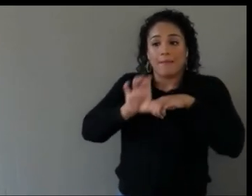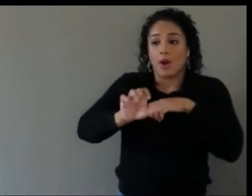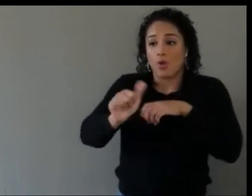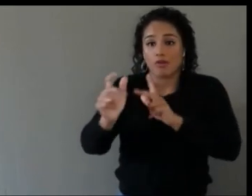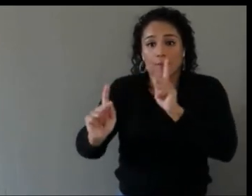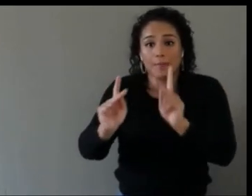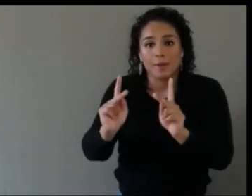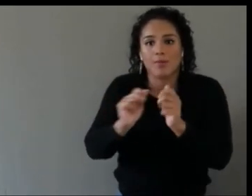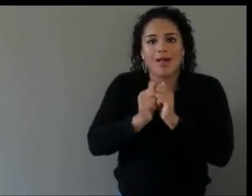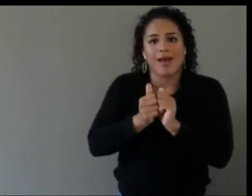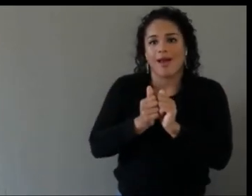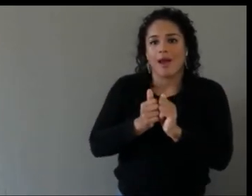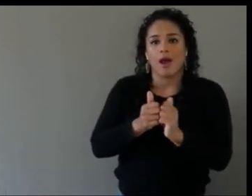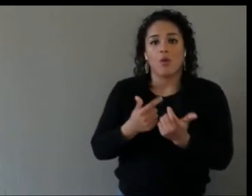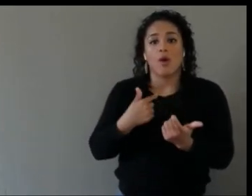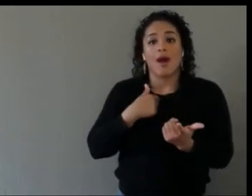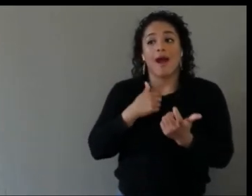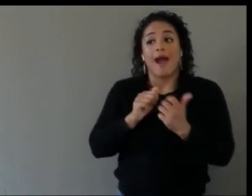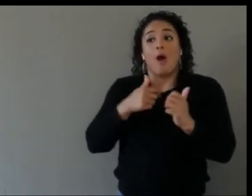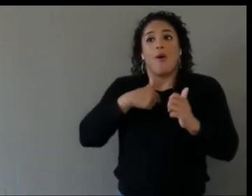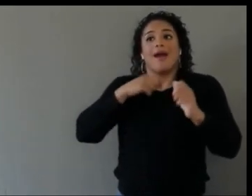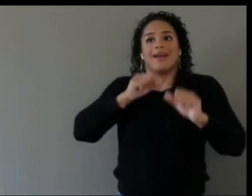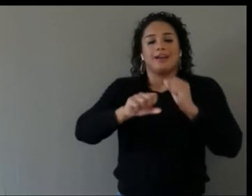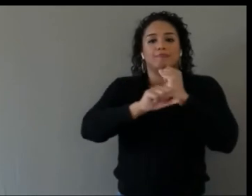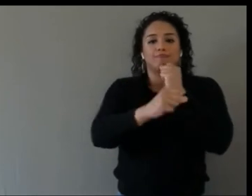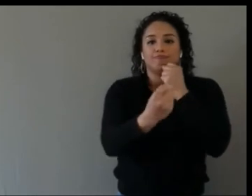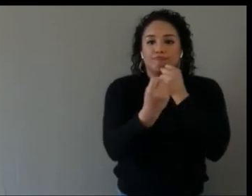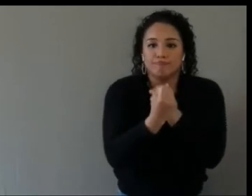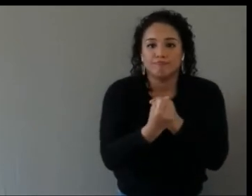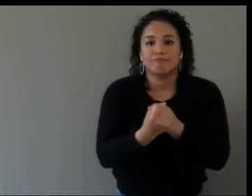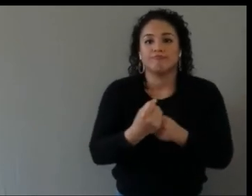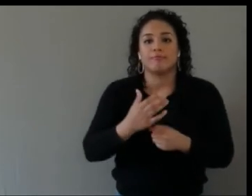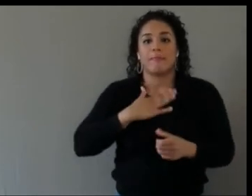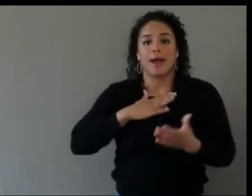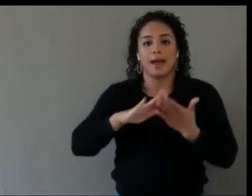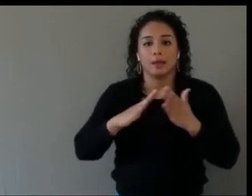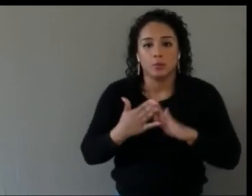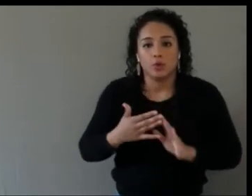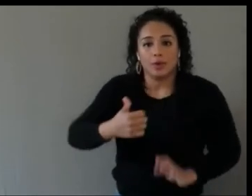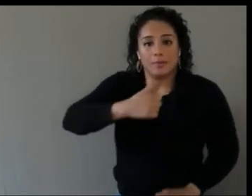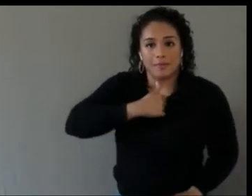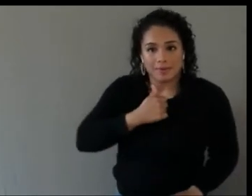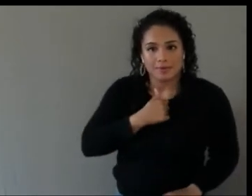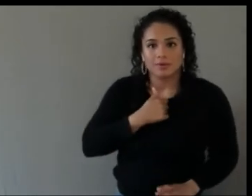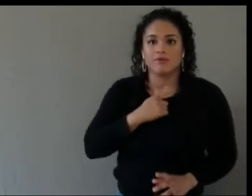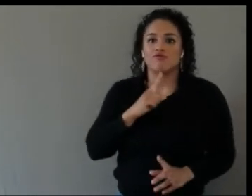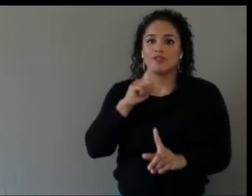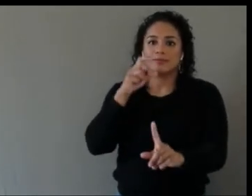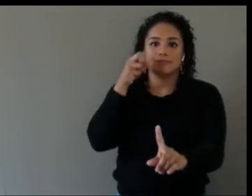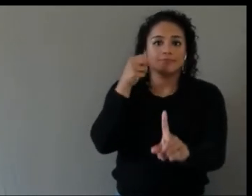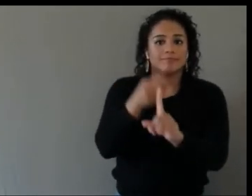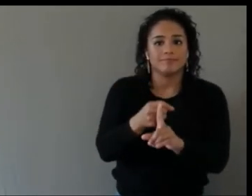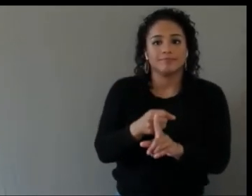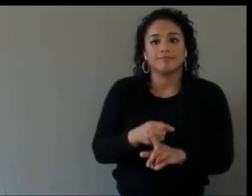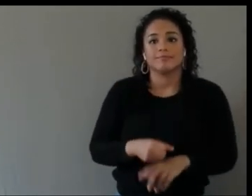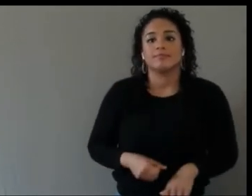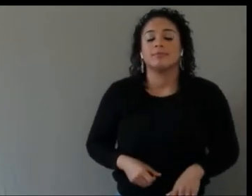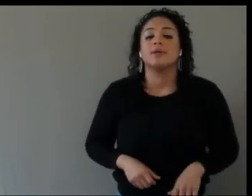So it's very important for people with disabilities to be in these leadership positions but we do have to have patience and get up to that point.